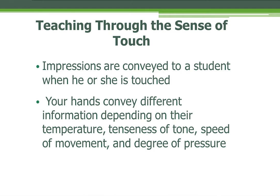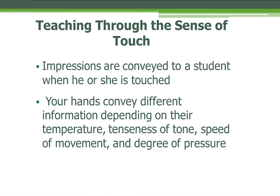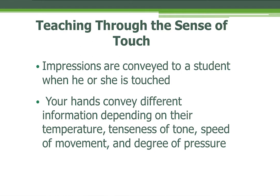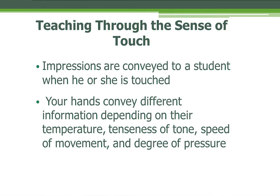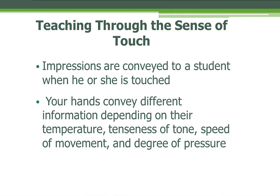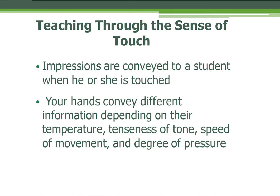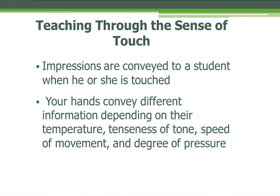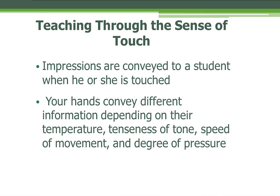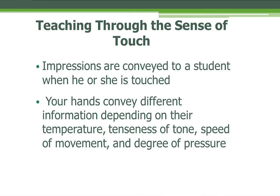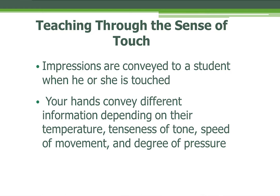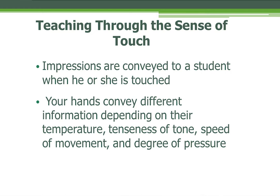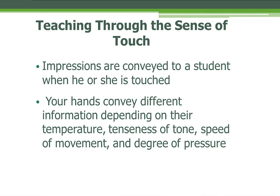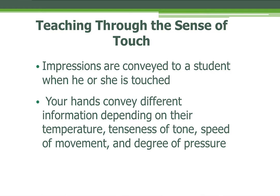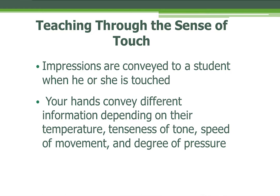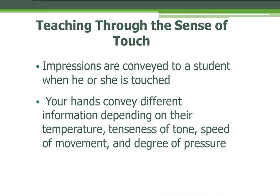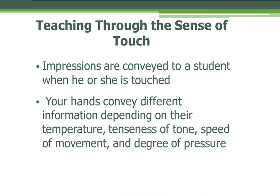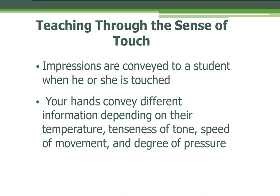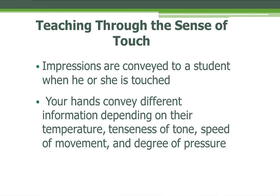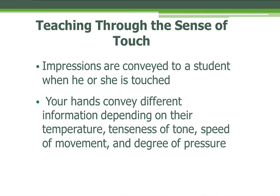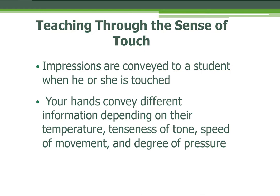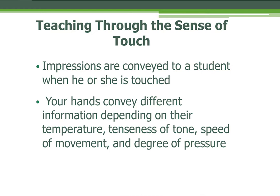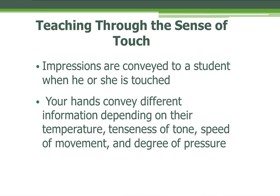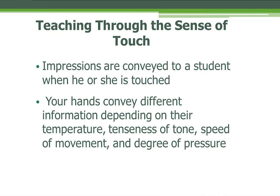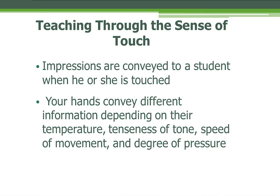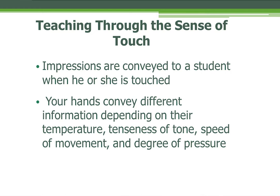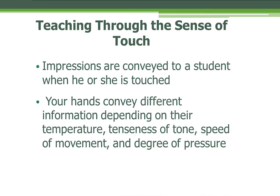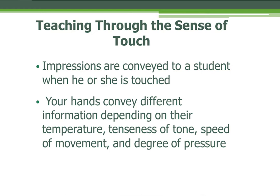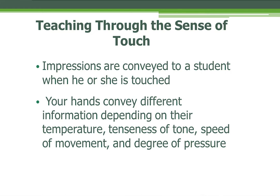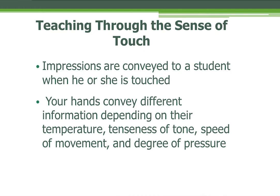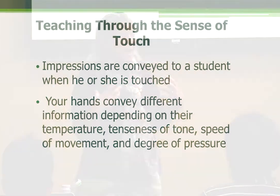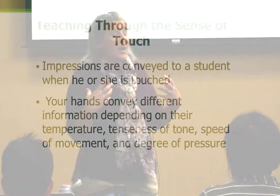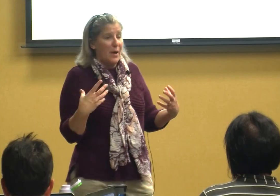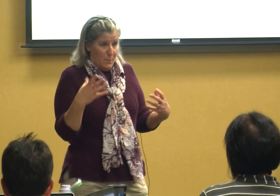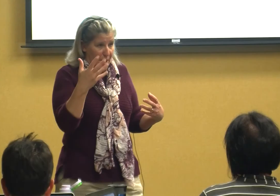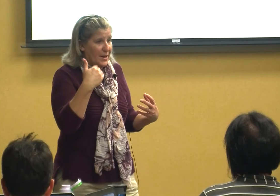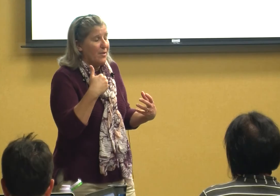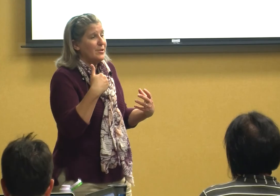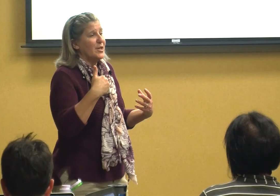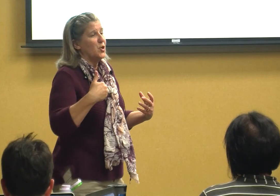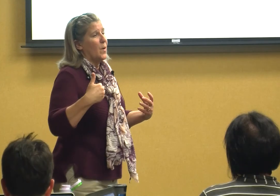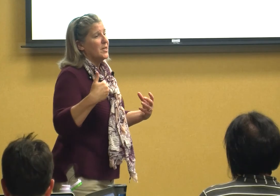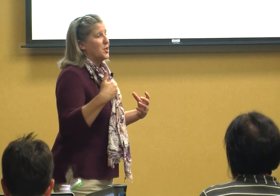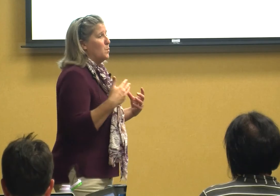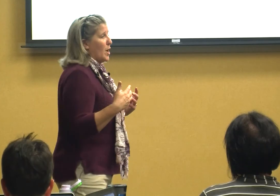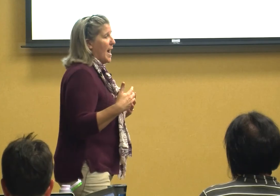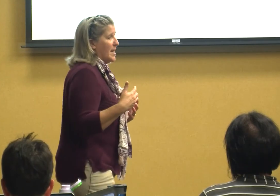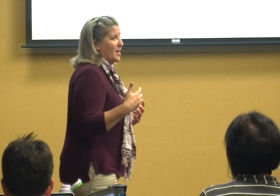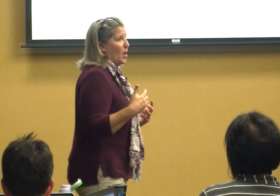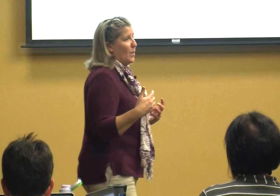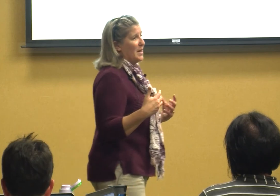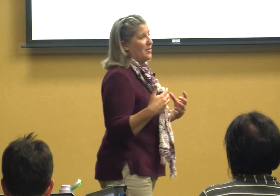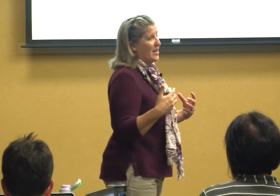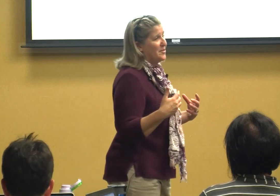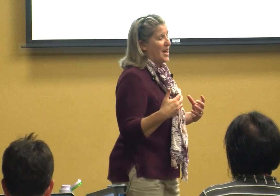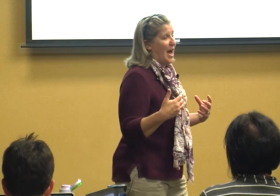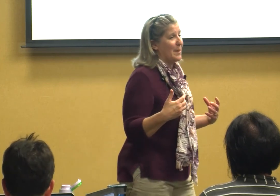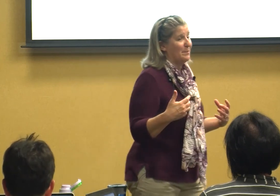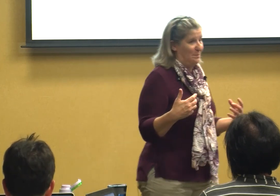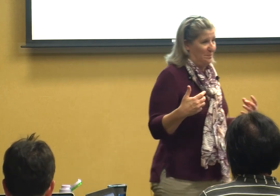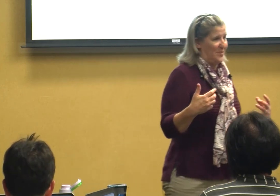the body that I might need to use instead another situation where I had to go in and this time this